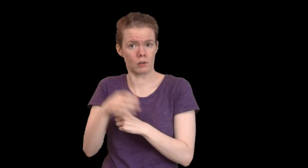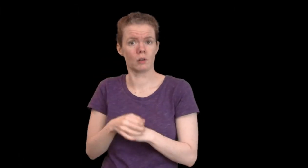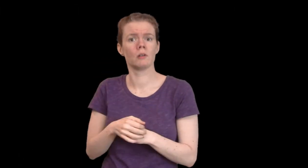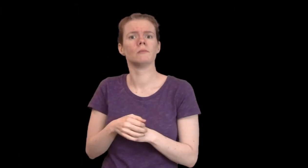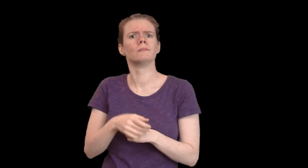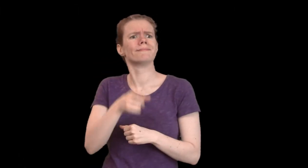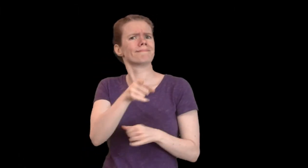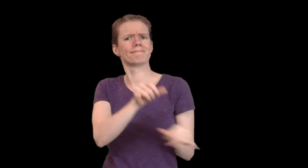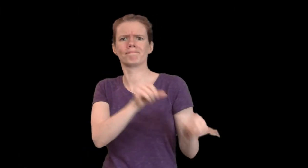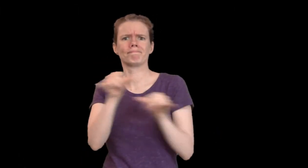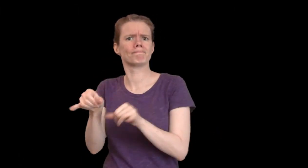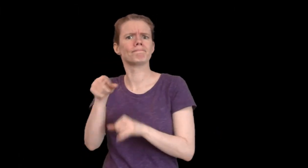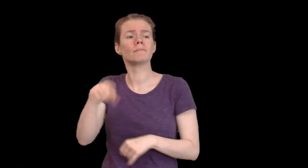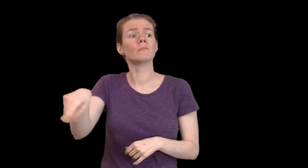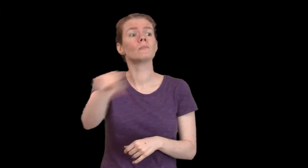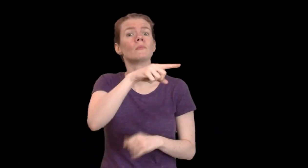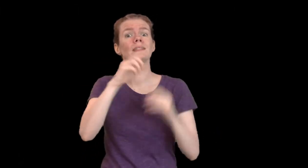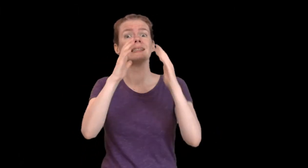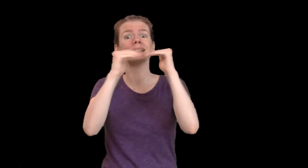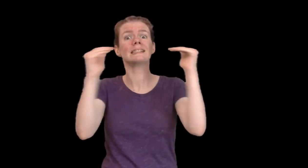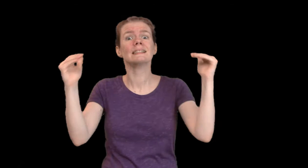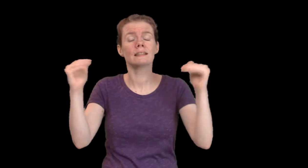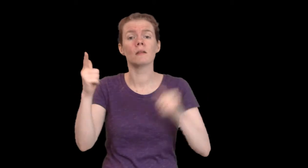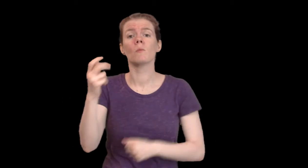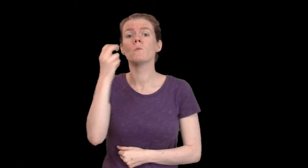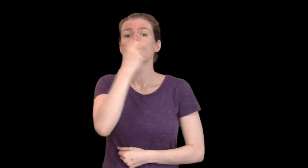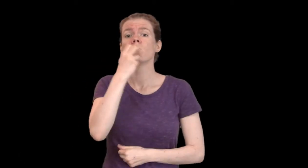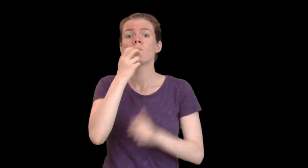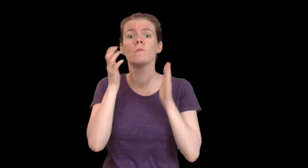The same thing happens in deaf education.